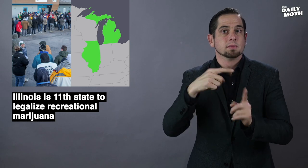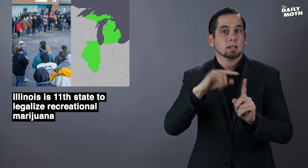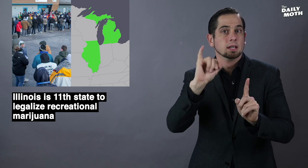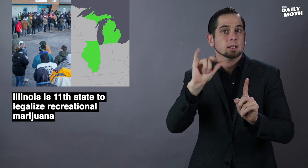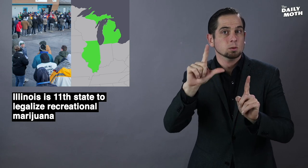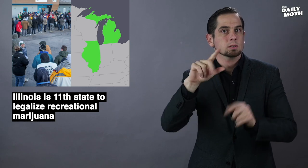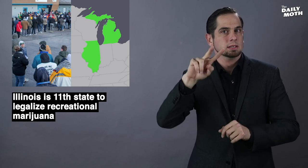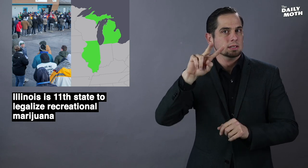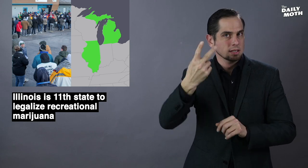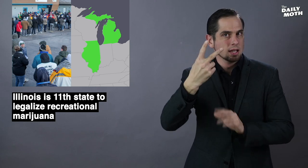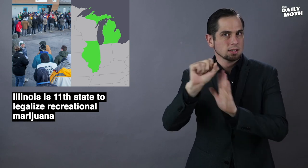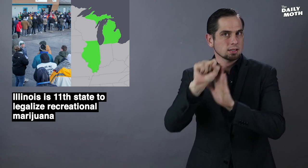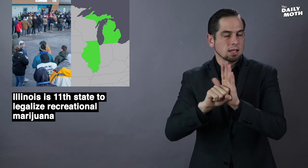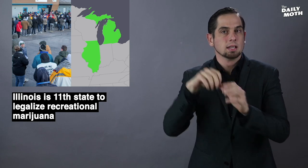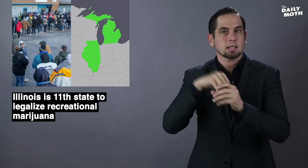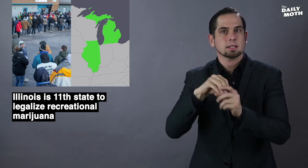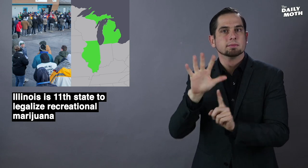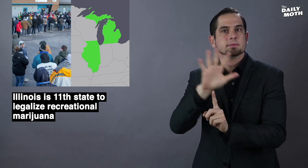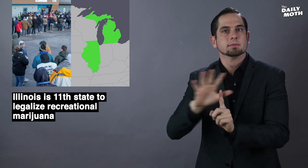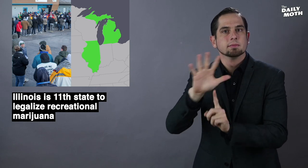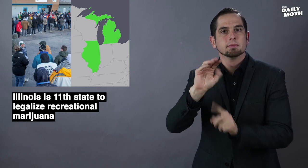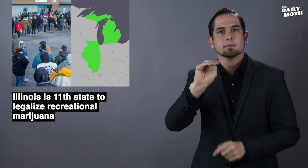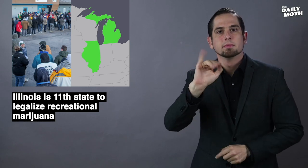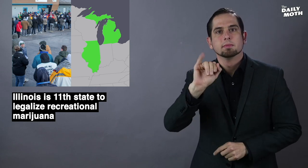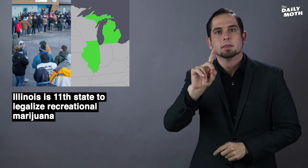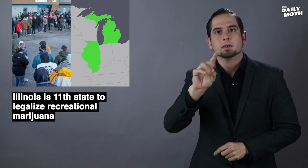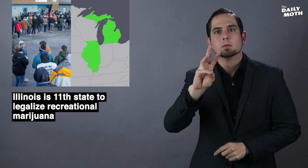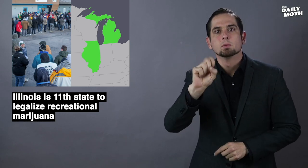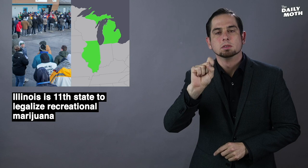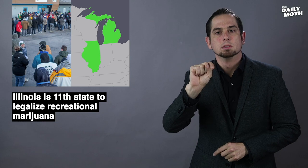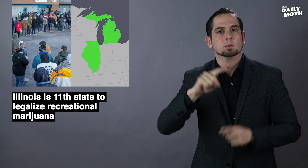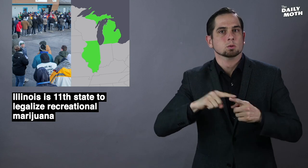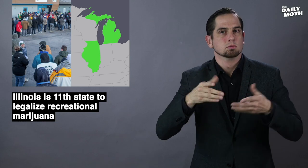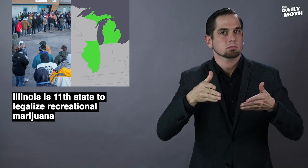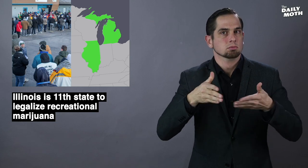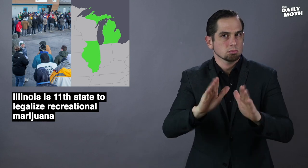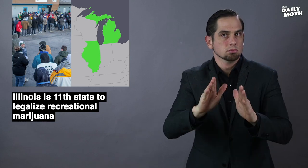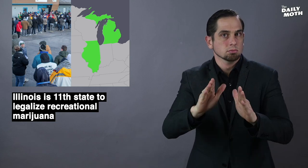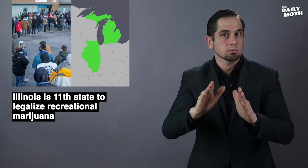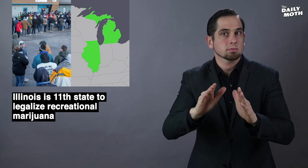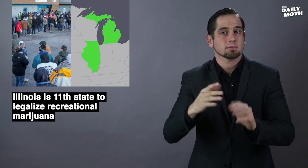Illinois is the second state in the Midwest to permit this,